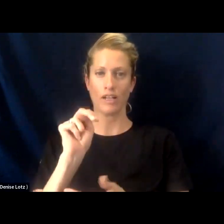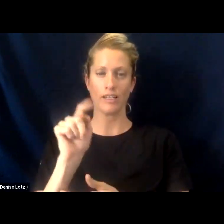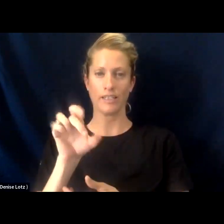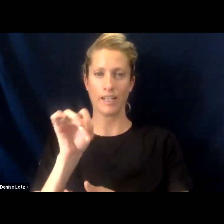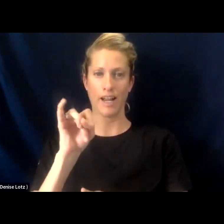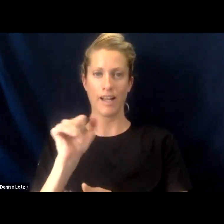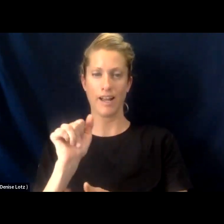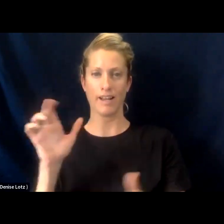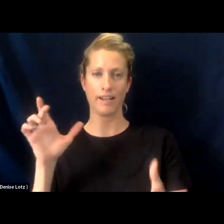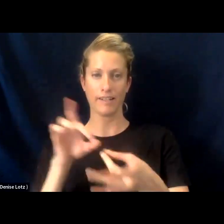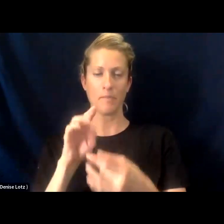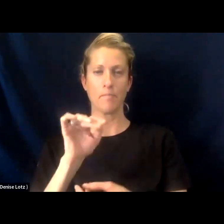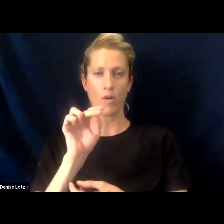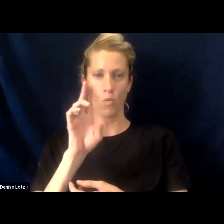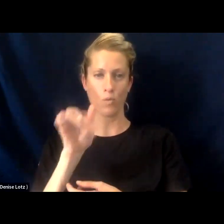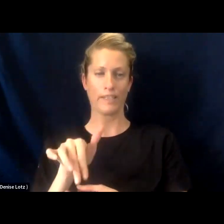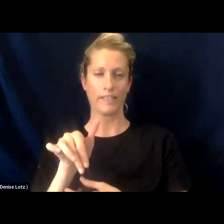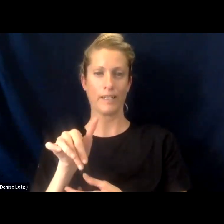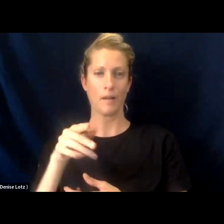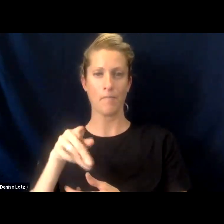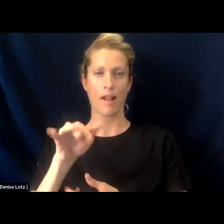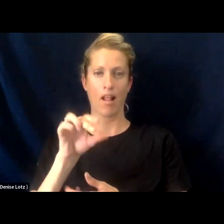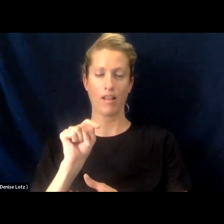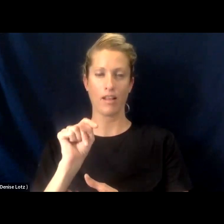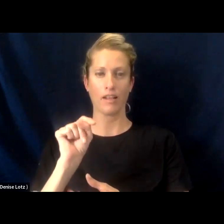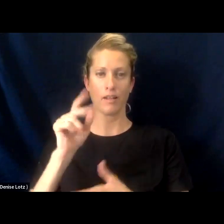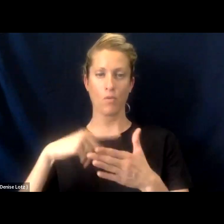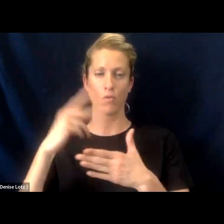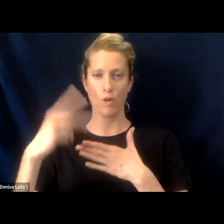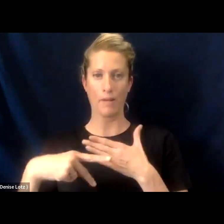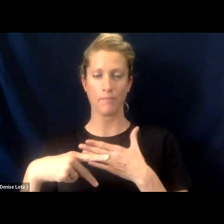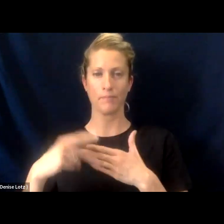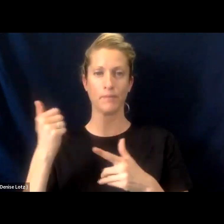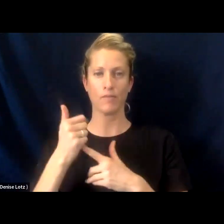connecting minority communities pilot program, which will essentially take Sacramento State